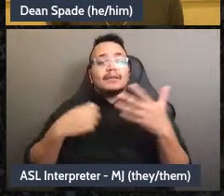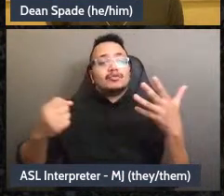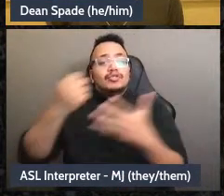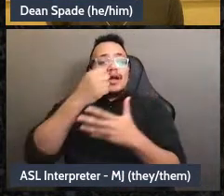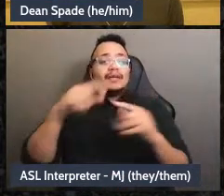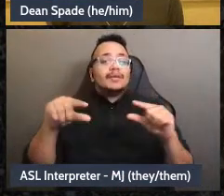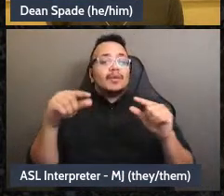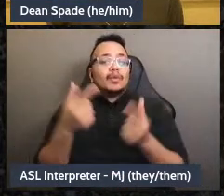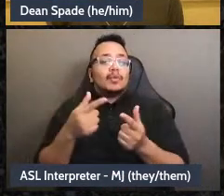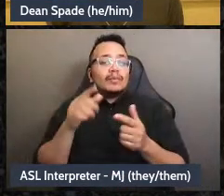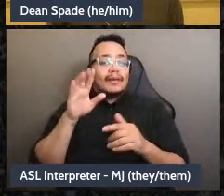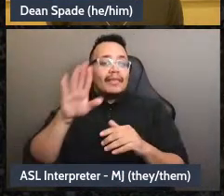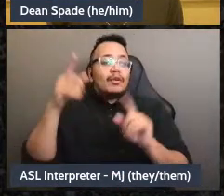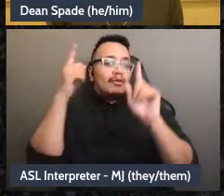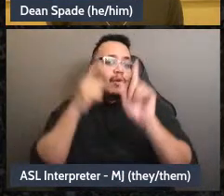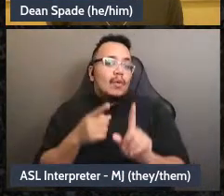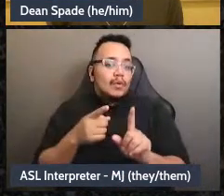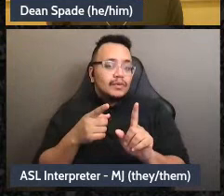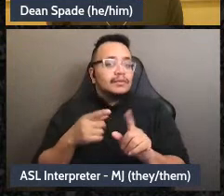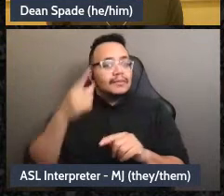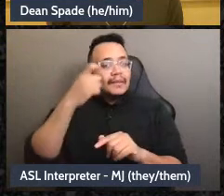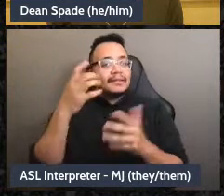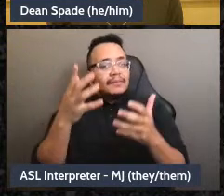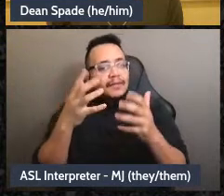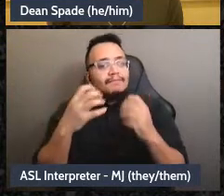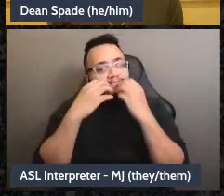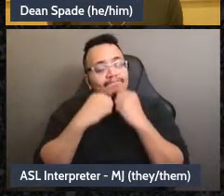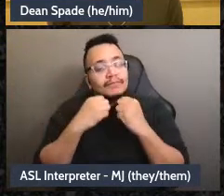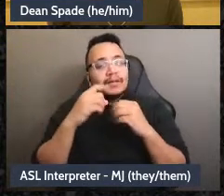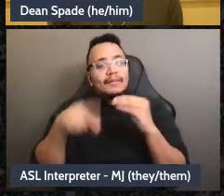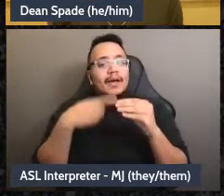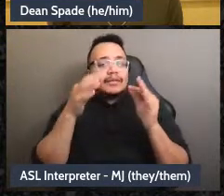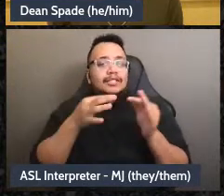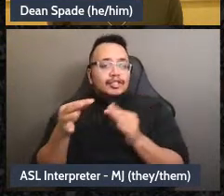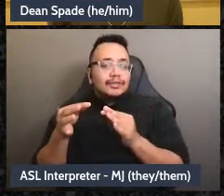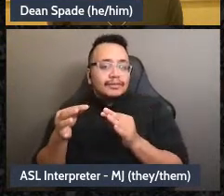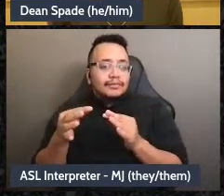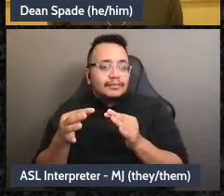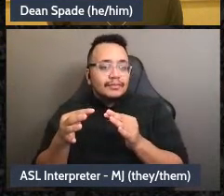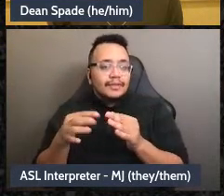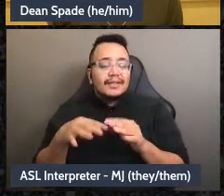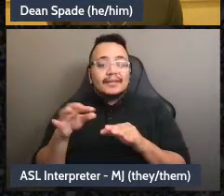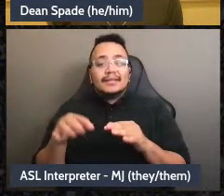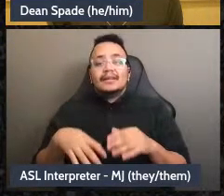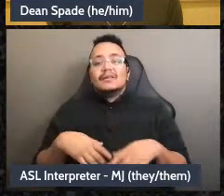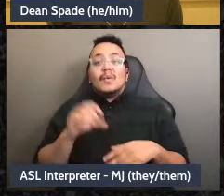decision making to work well and it can be really hard when instead I'm focused on my grudge